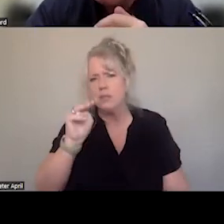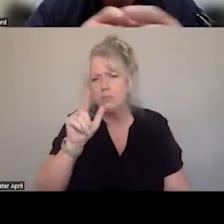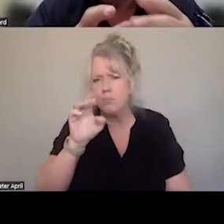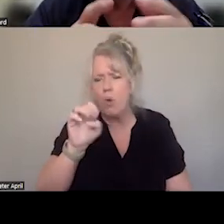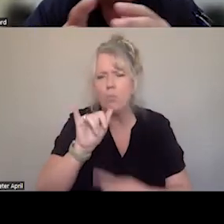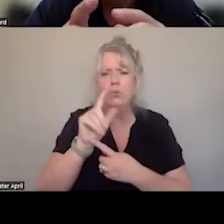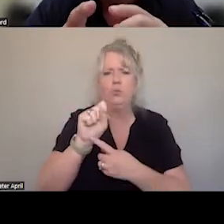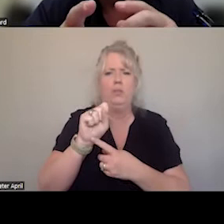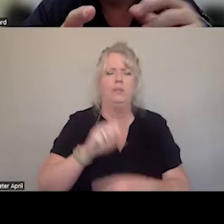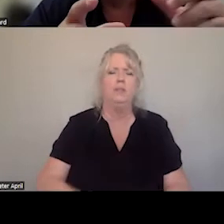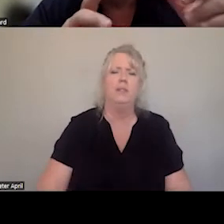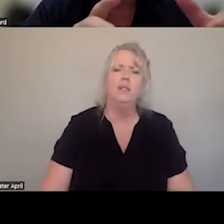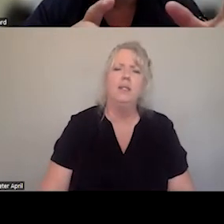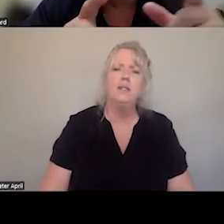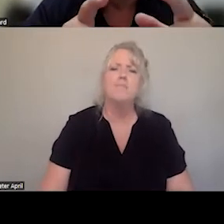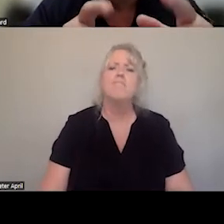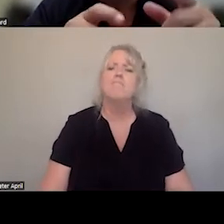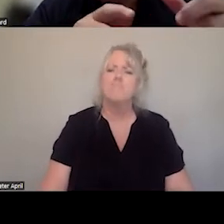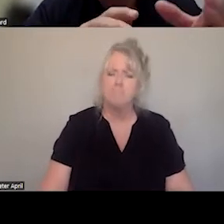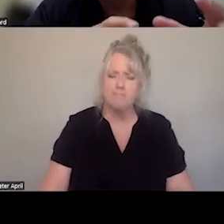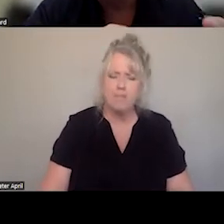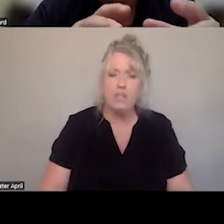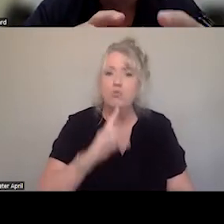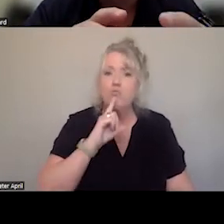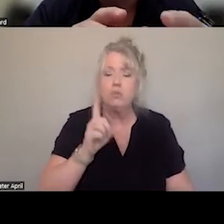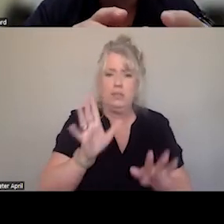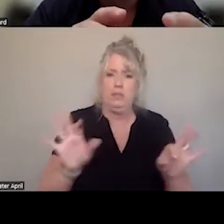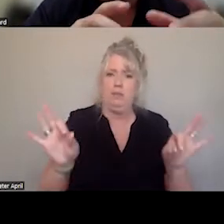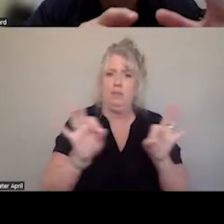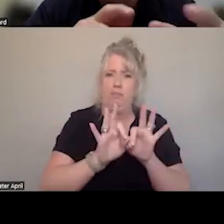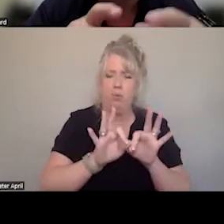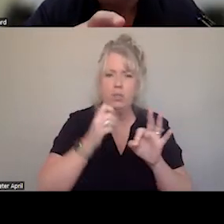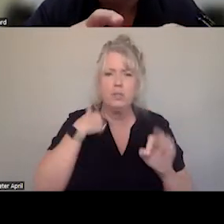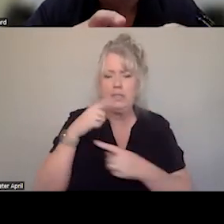SO, YOU KNOW, IT IS REALLY IMPORTANT THAT NEEDS ASSESSMENT, WHO THE PLAYERS ARE,